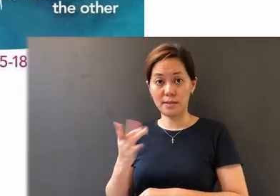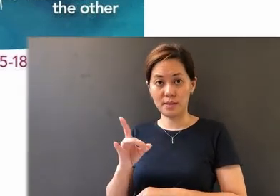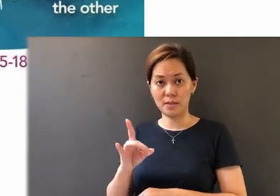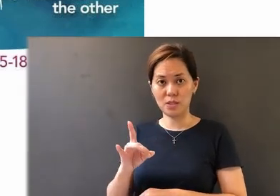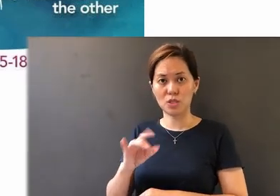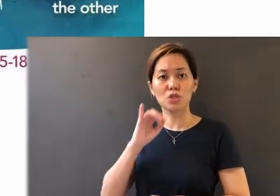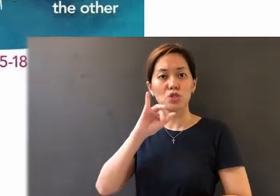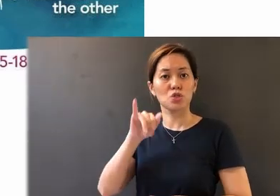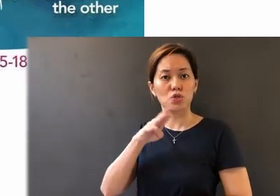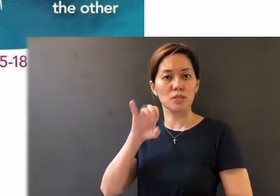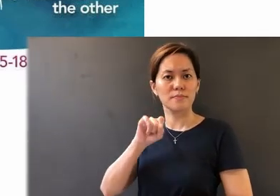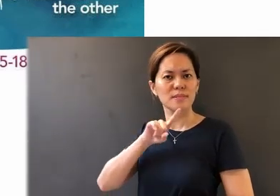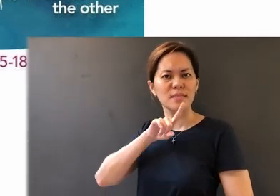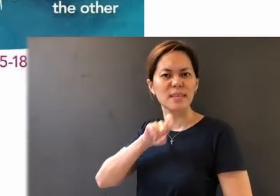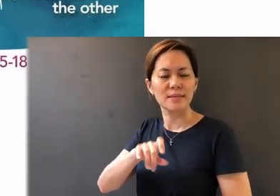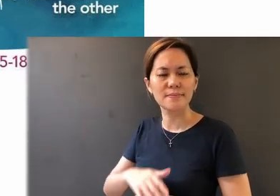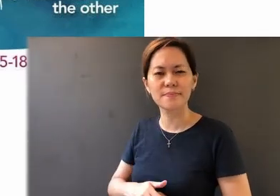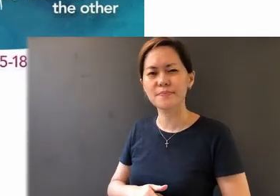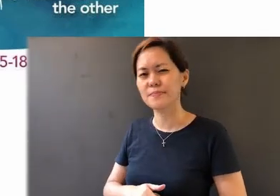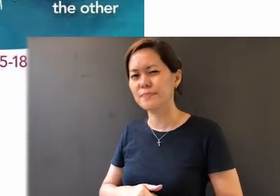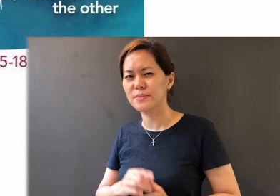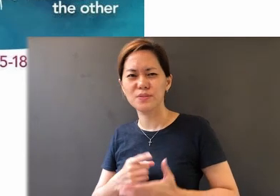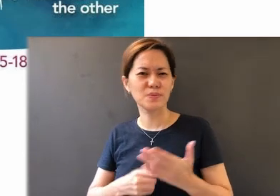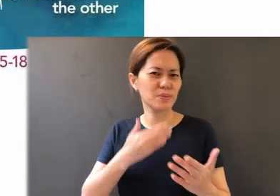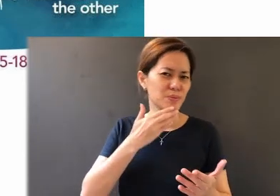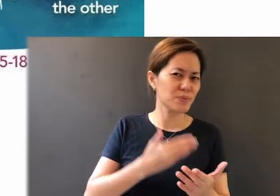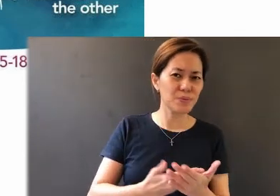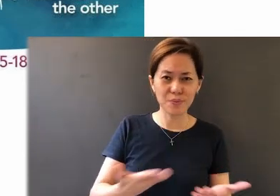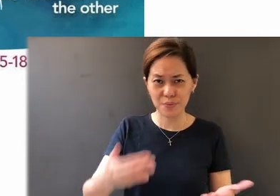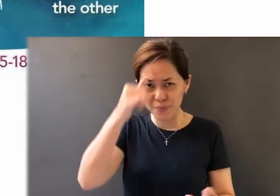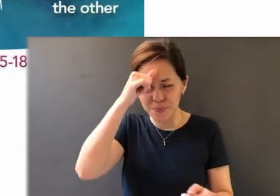asked the question, "What good is it, my brother,